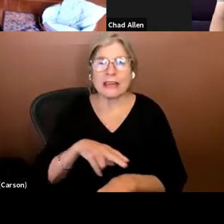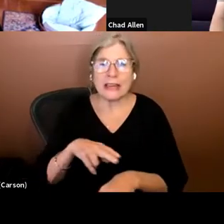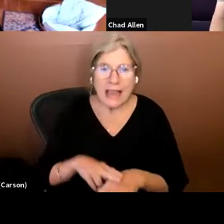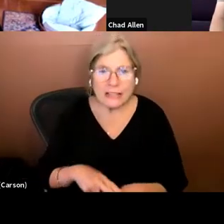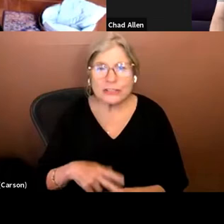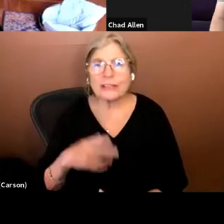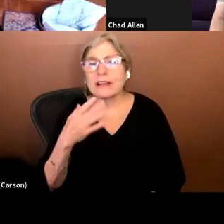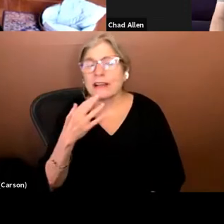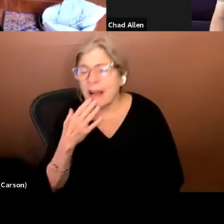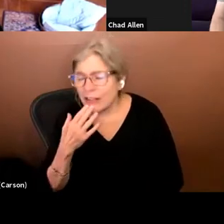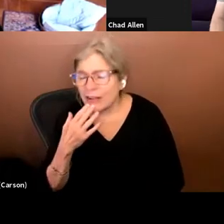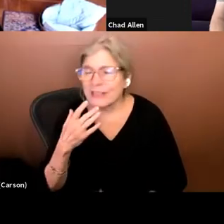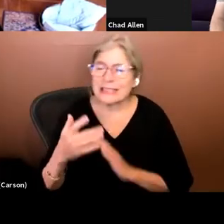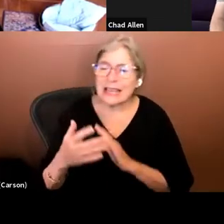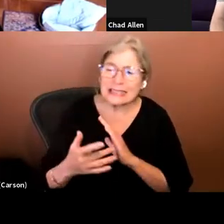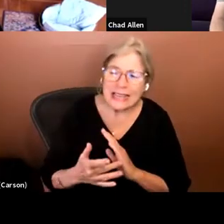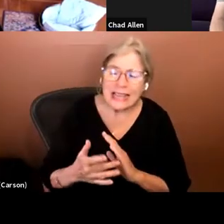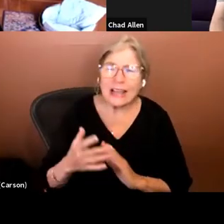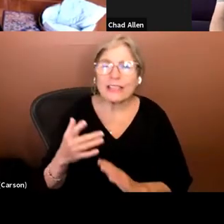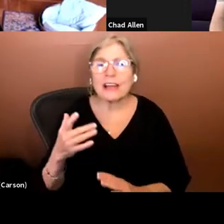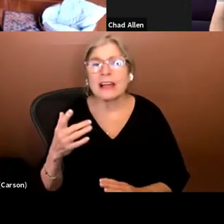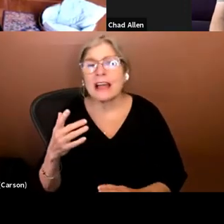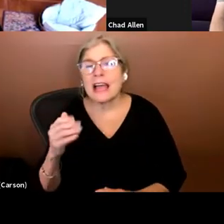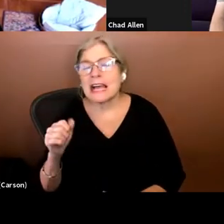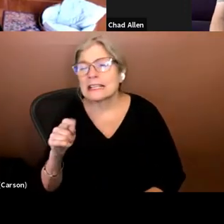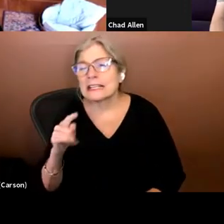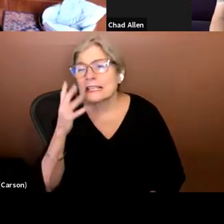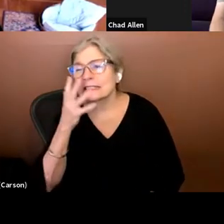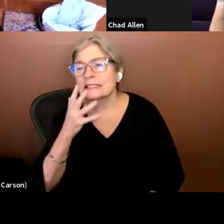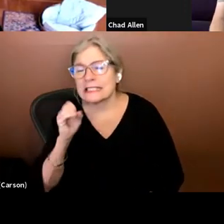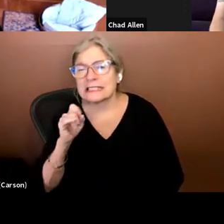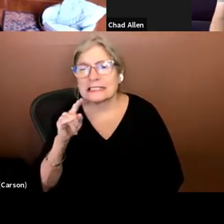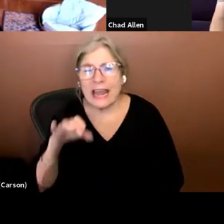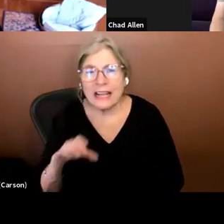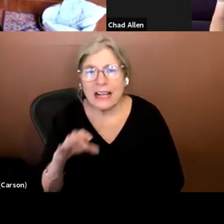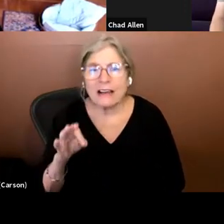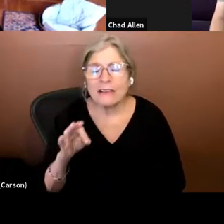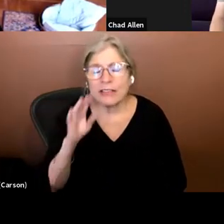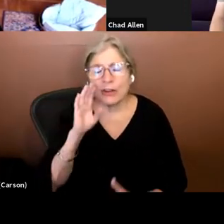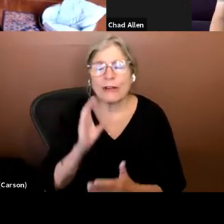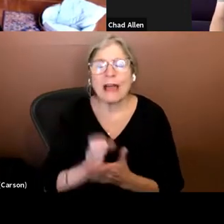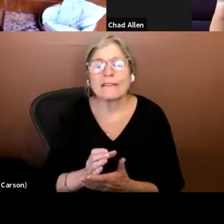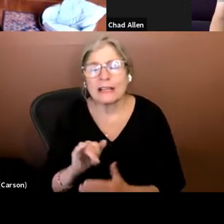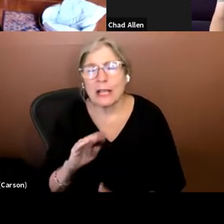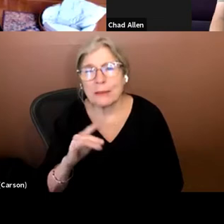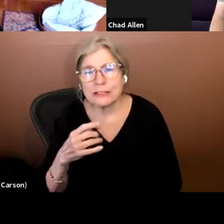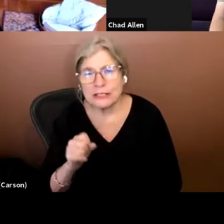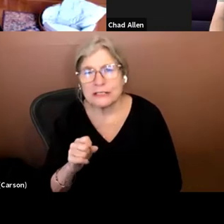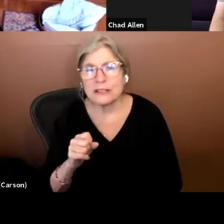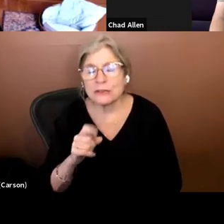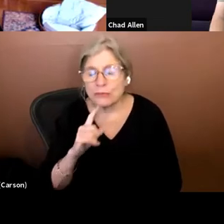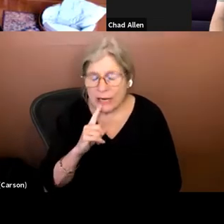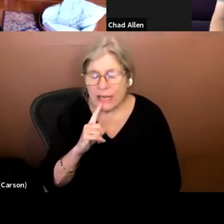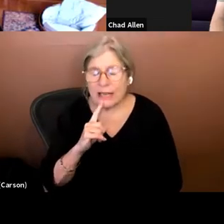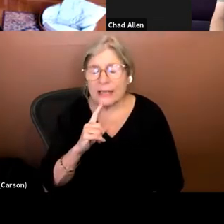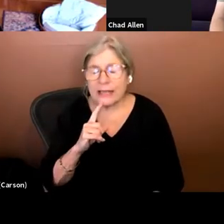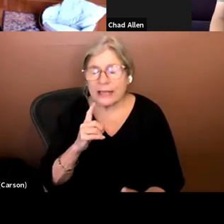the technique. Th e aesthetic of the graphic images contributes to the story. The character